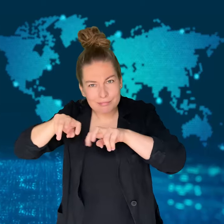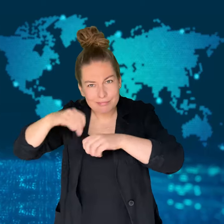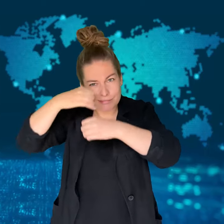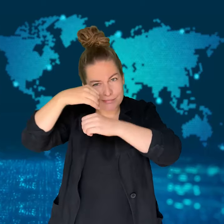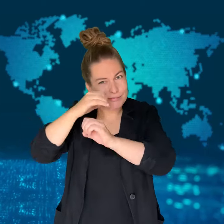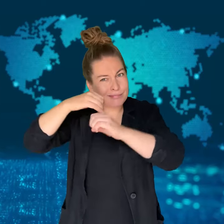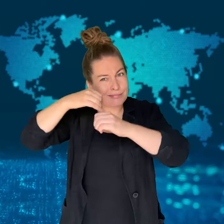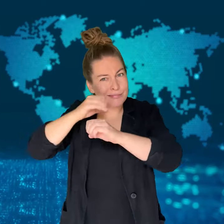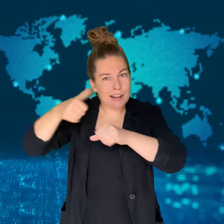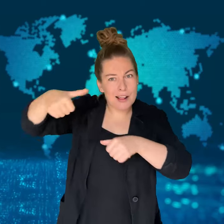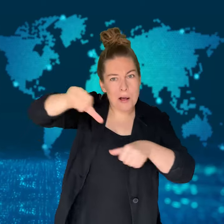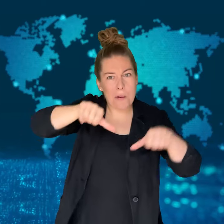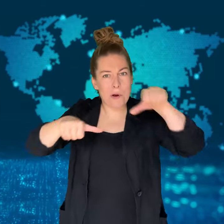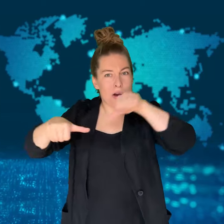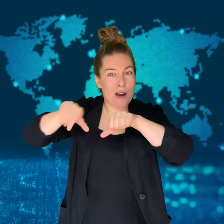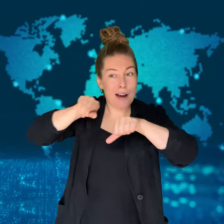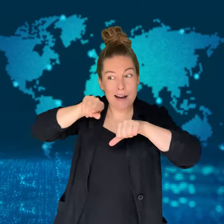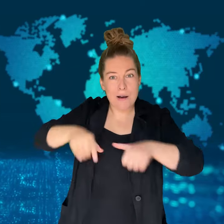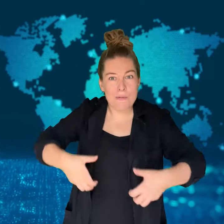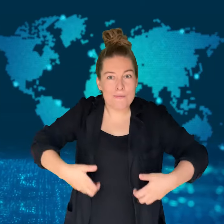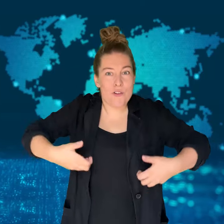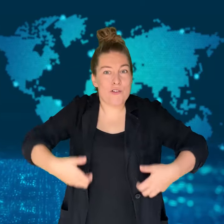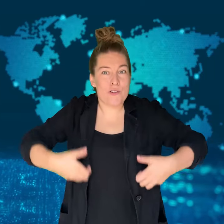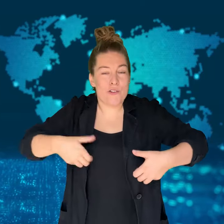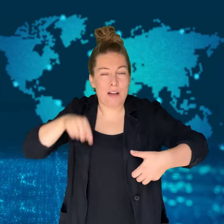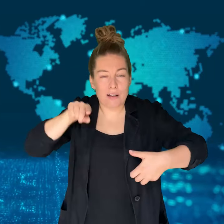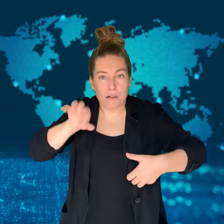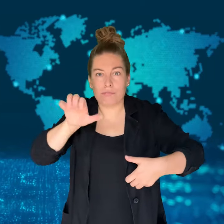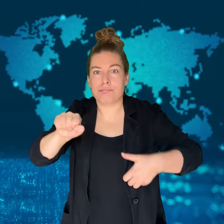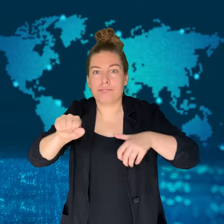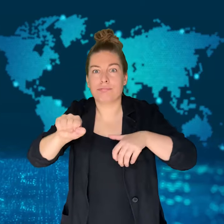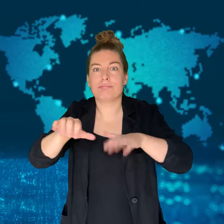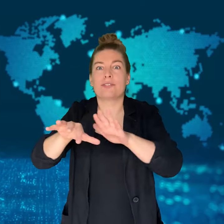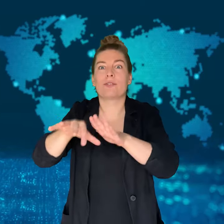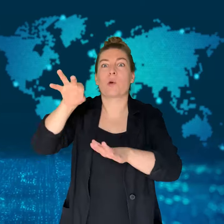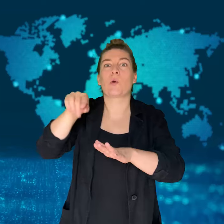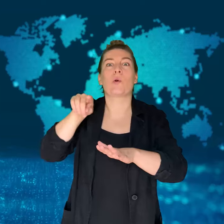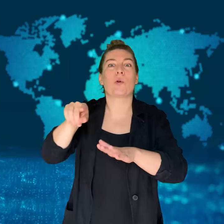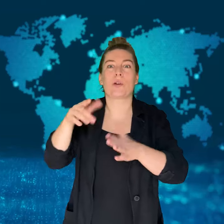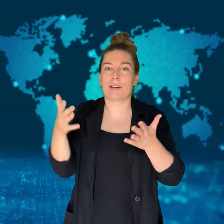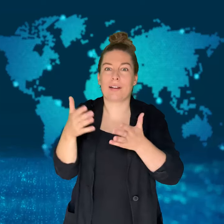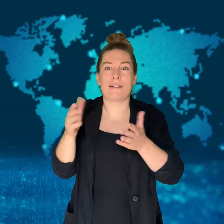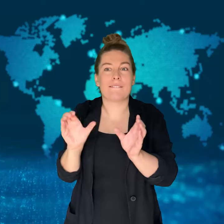over last year's numbers.